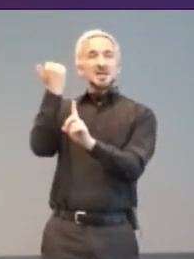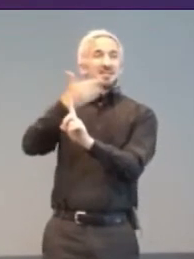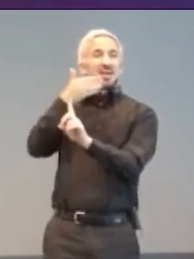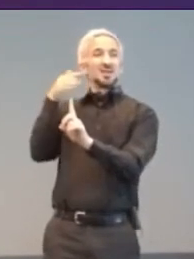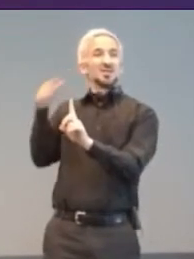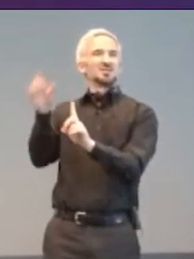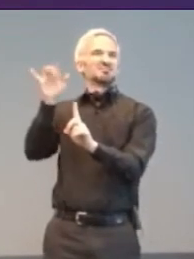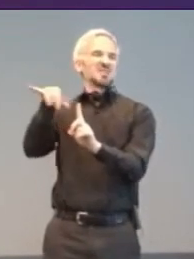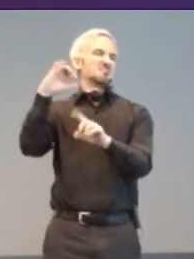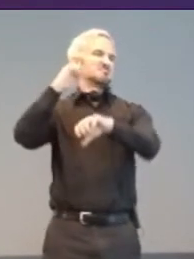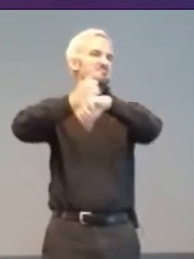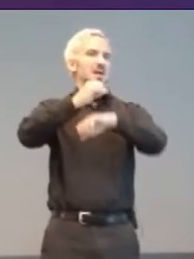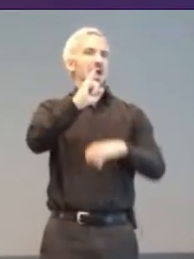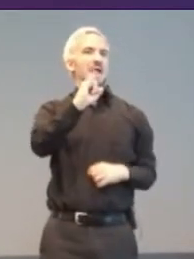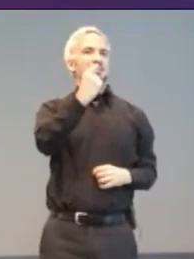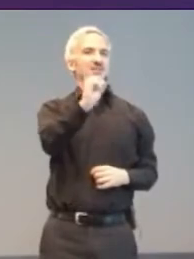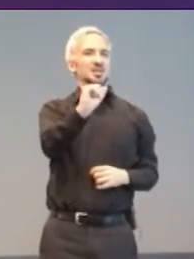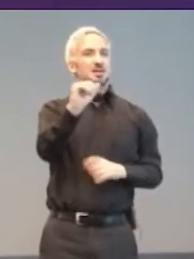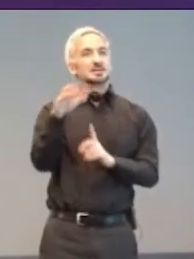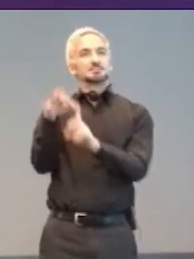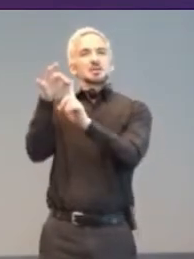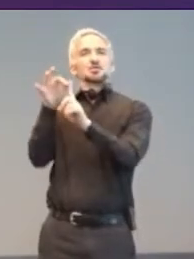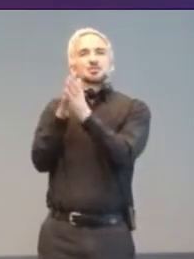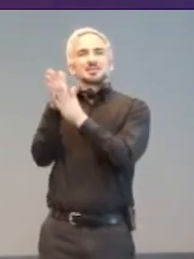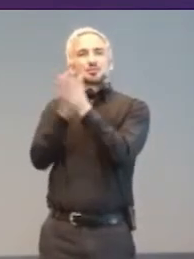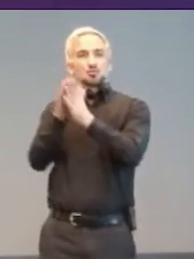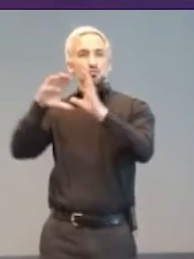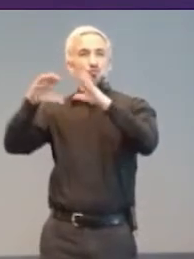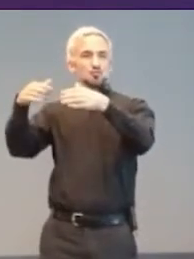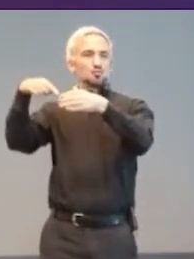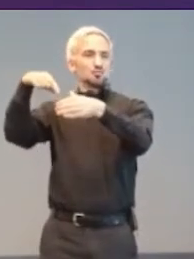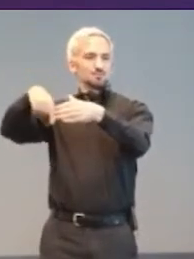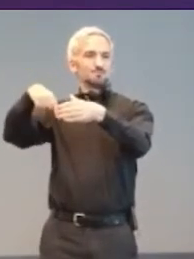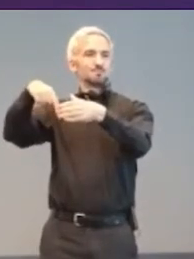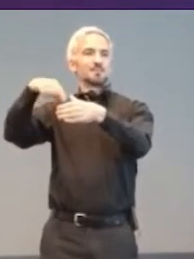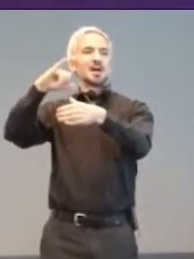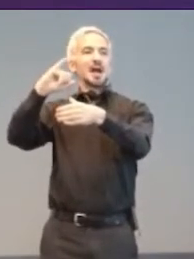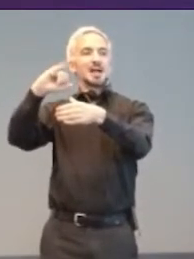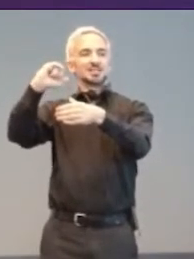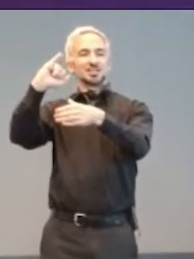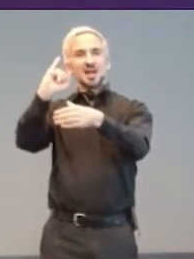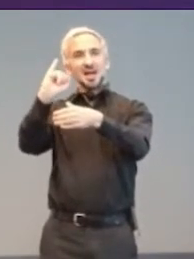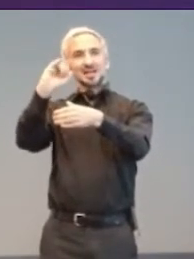Accessibility Special Interest Group in 2003 by Thomas Westin and chaired in the early days